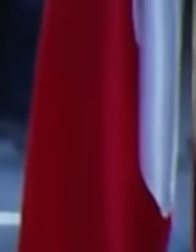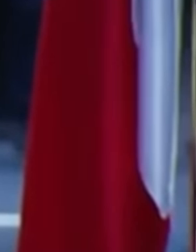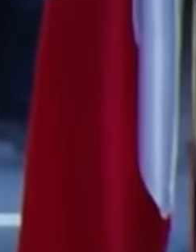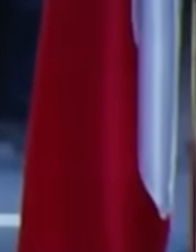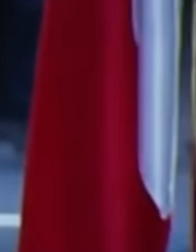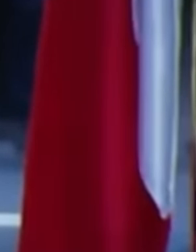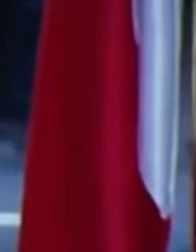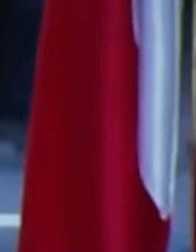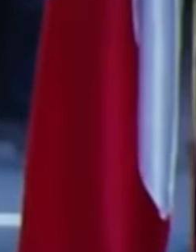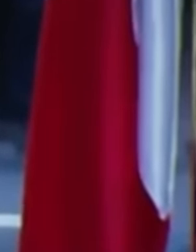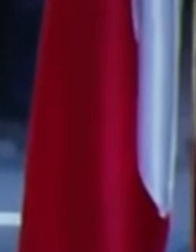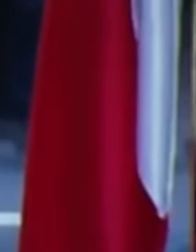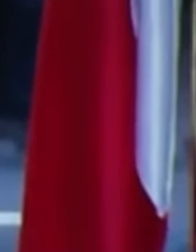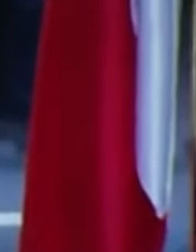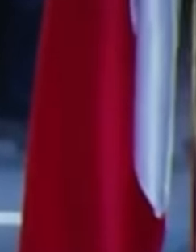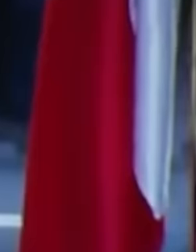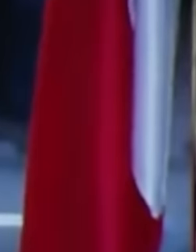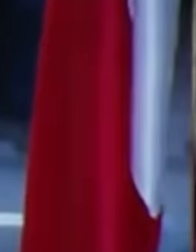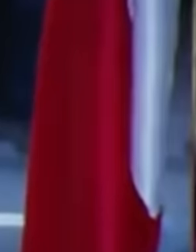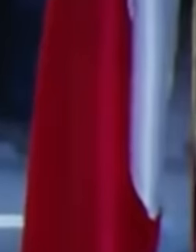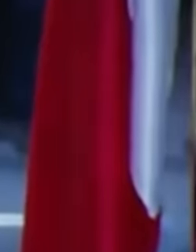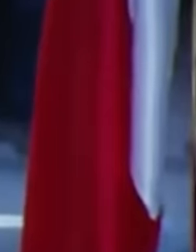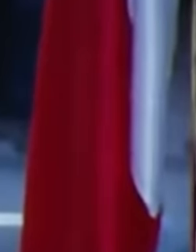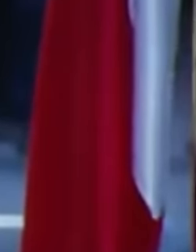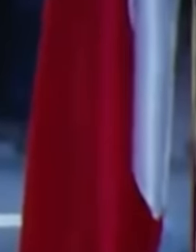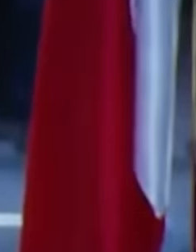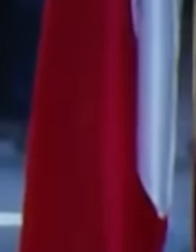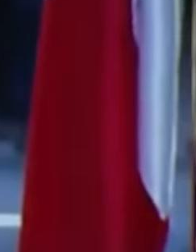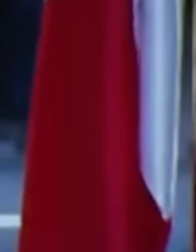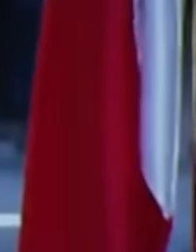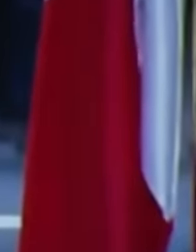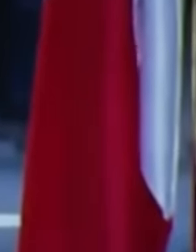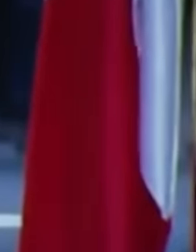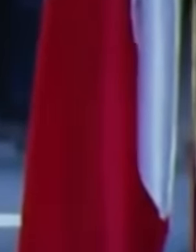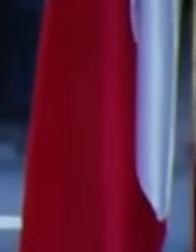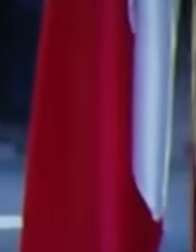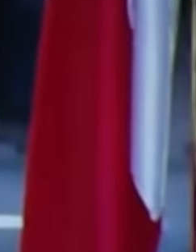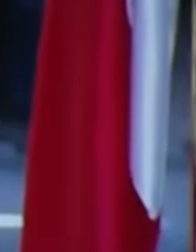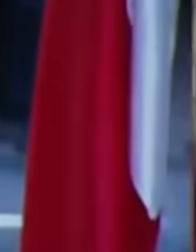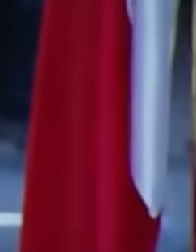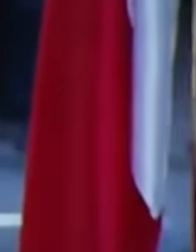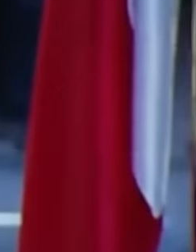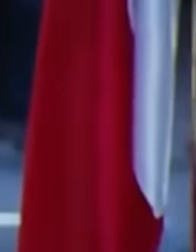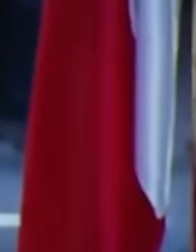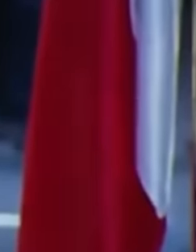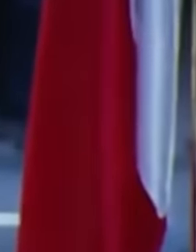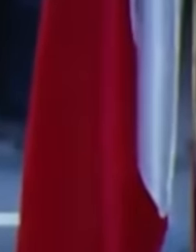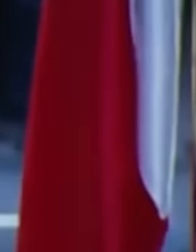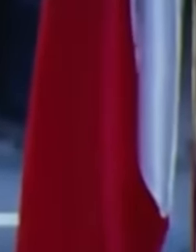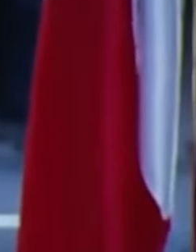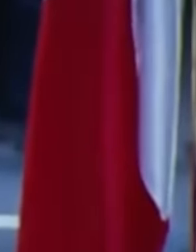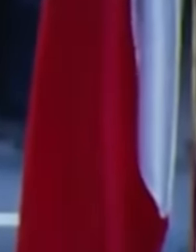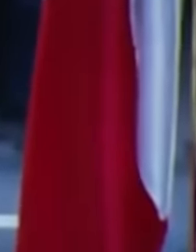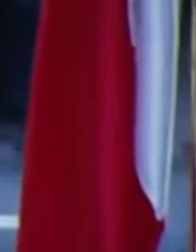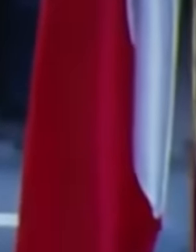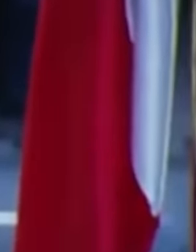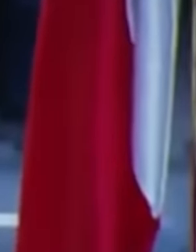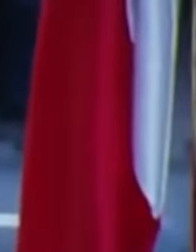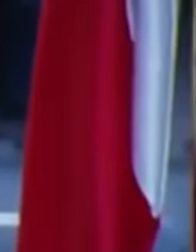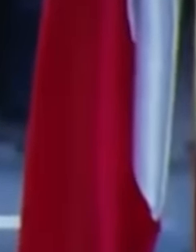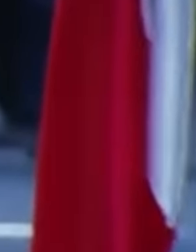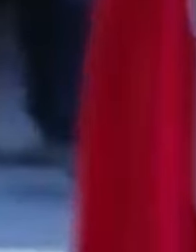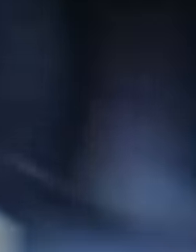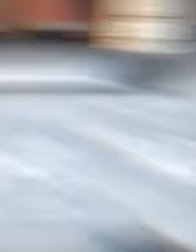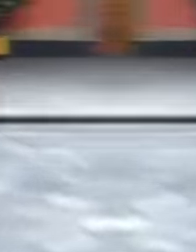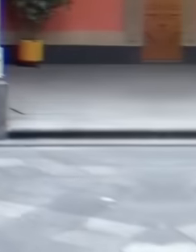injustice from governments that did not help or look at the most vulnerable people.